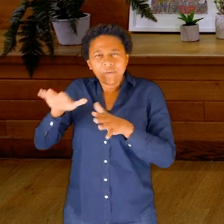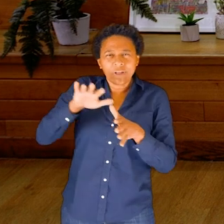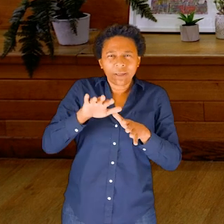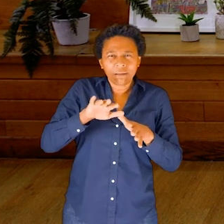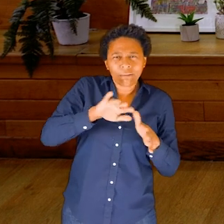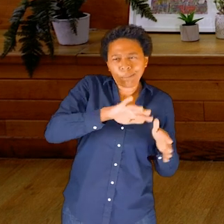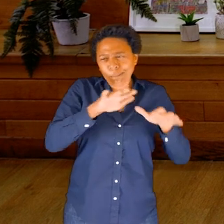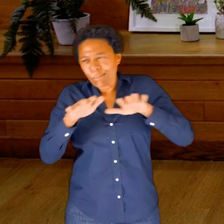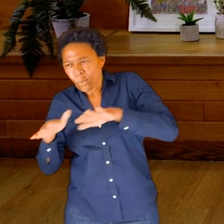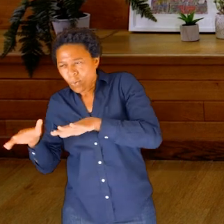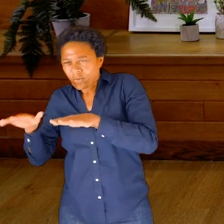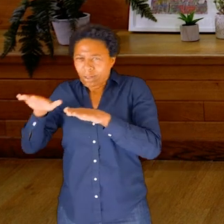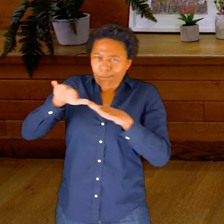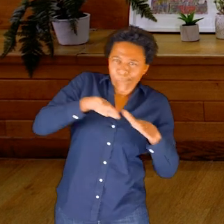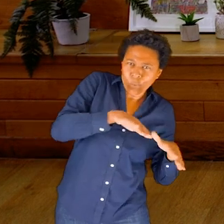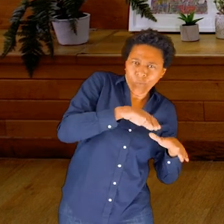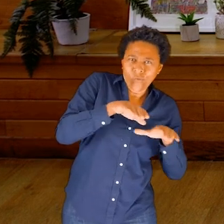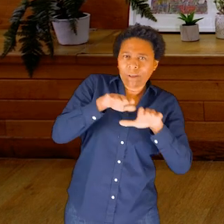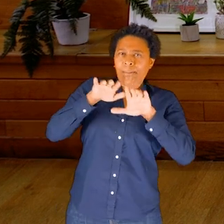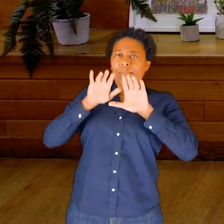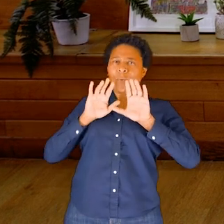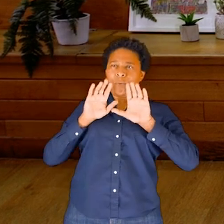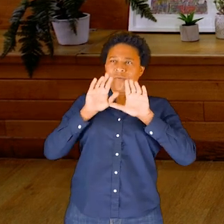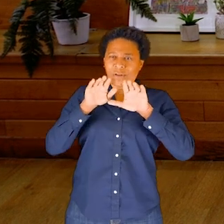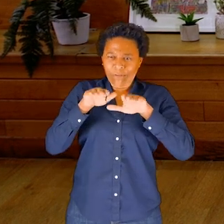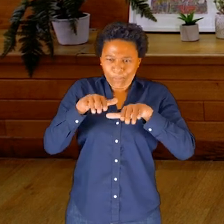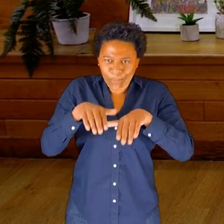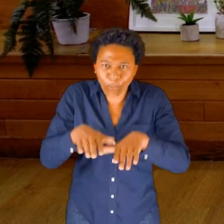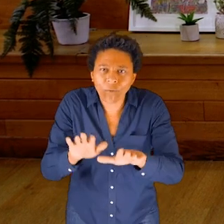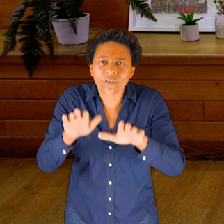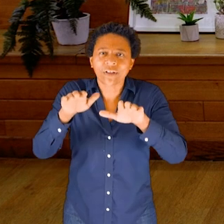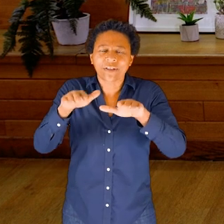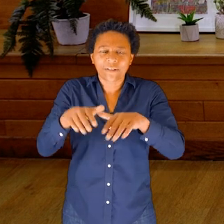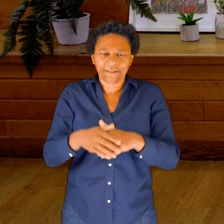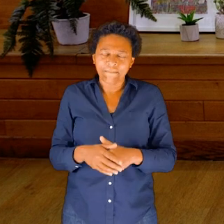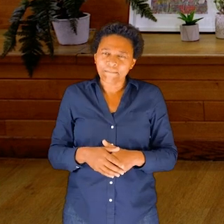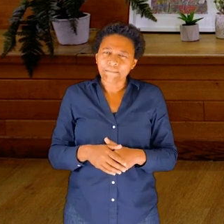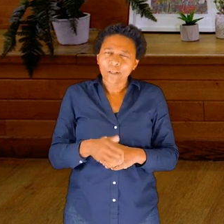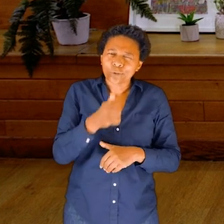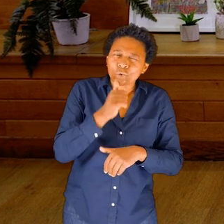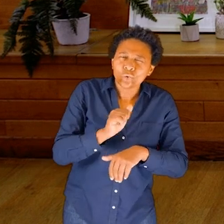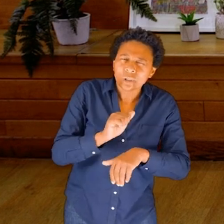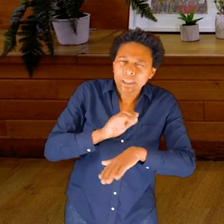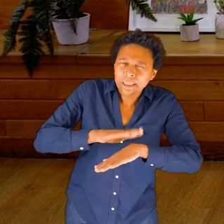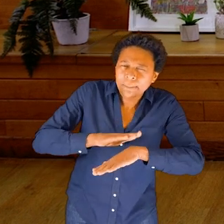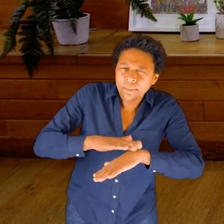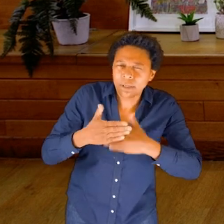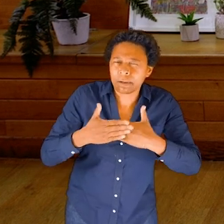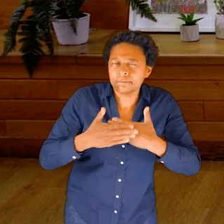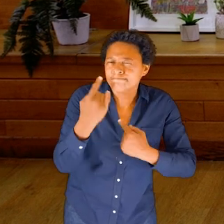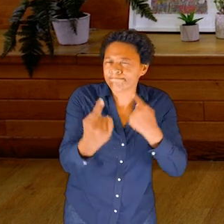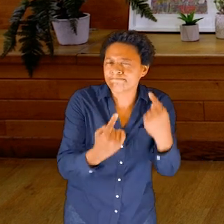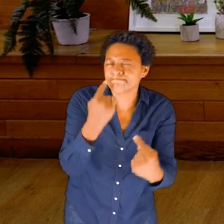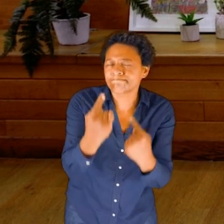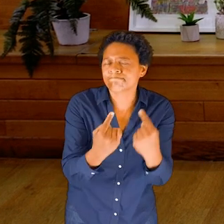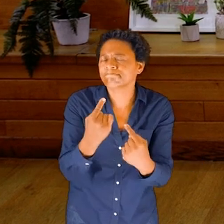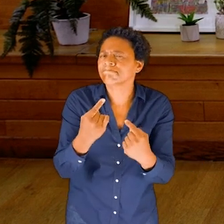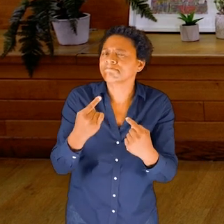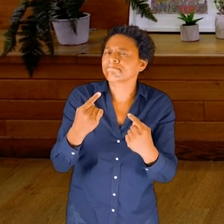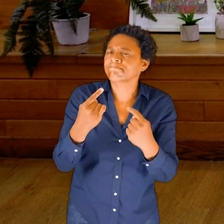Just a few more moments to explore the shifting of liquid in the mouth